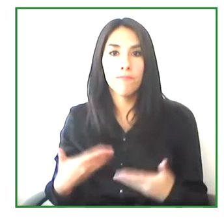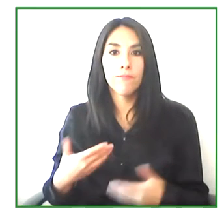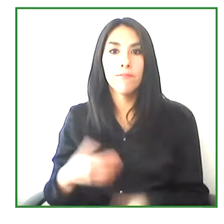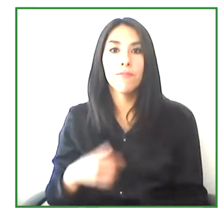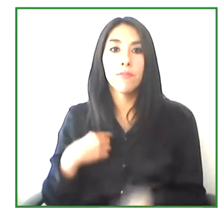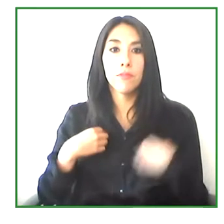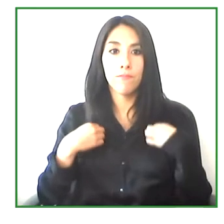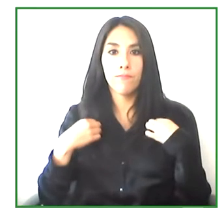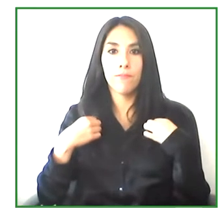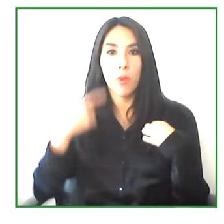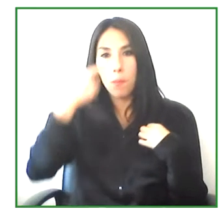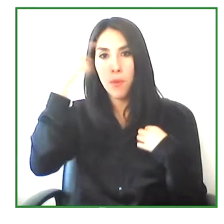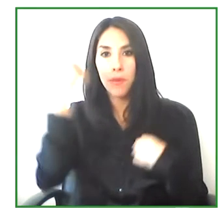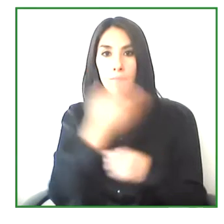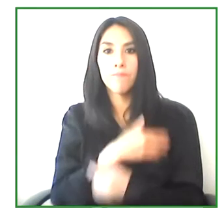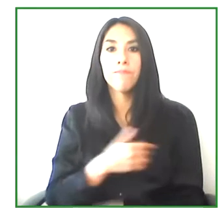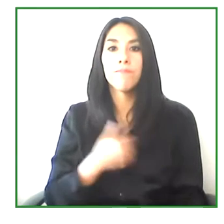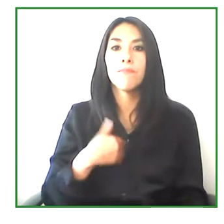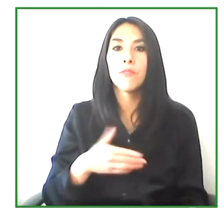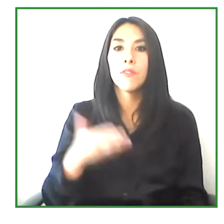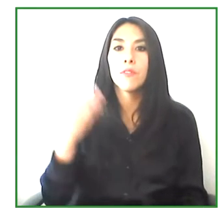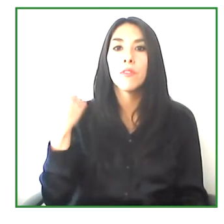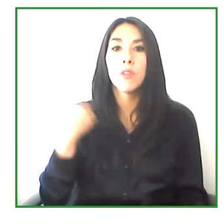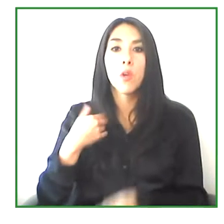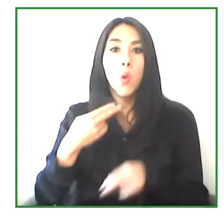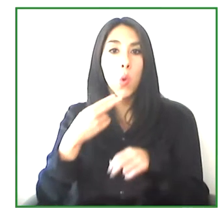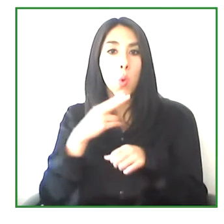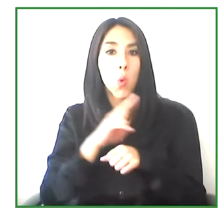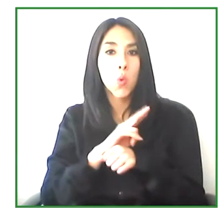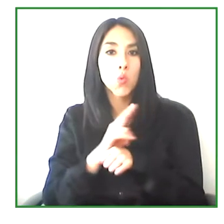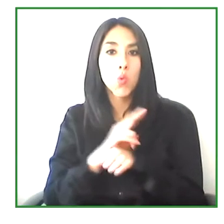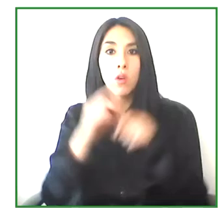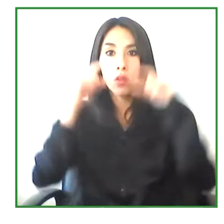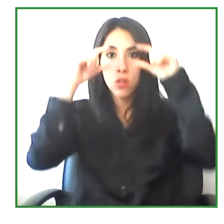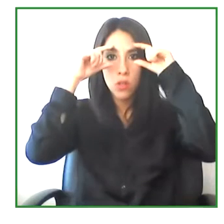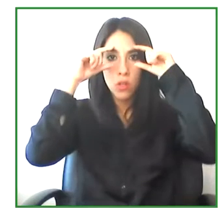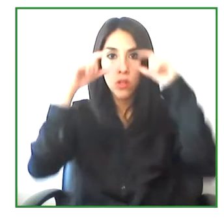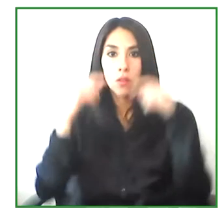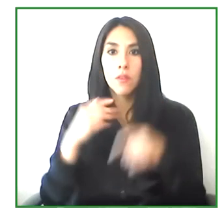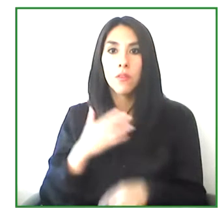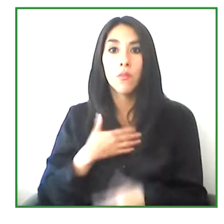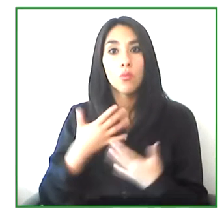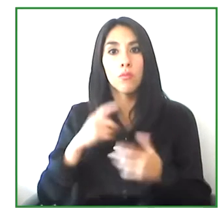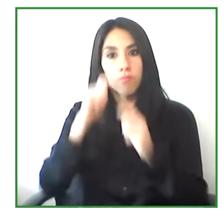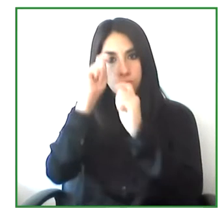and London glasses. It's an honor to be here today once again